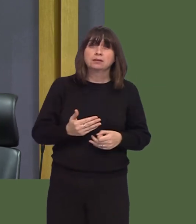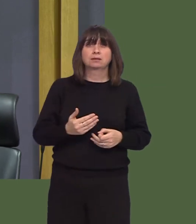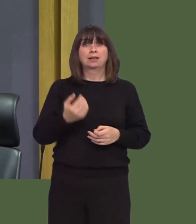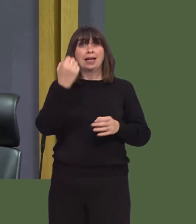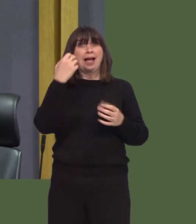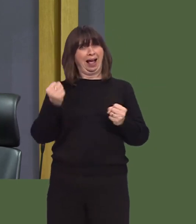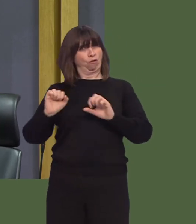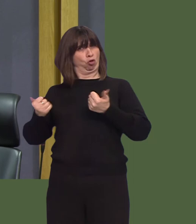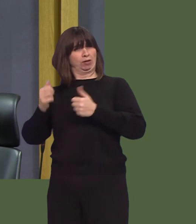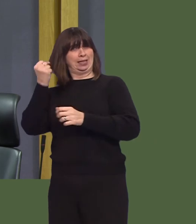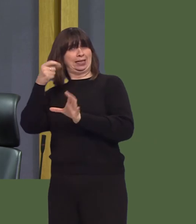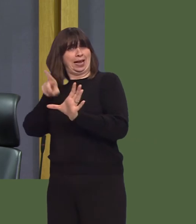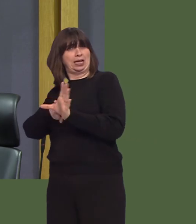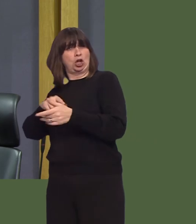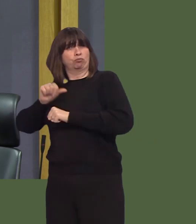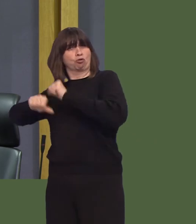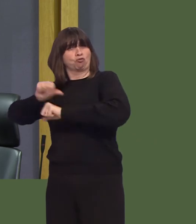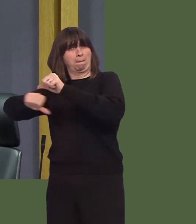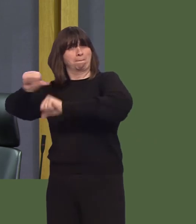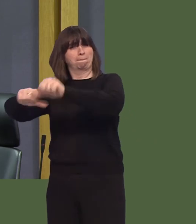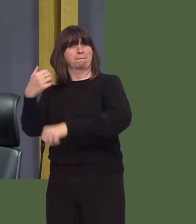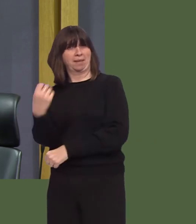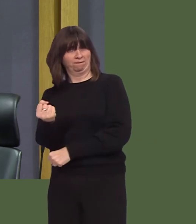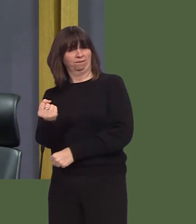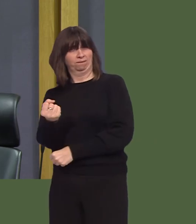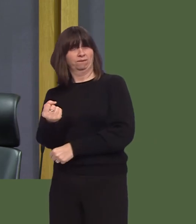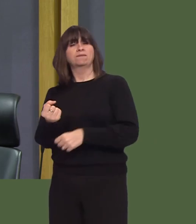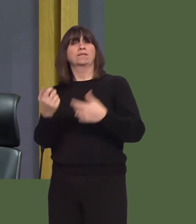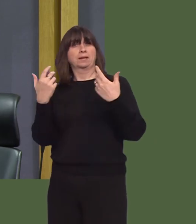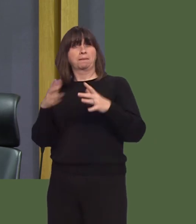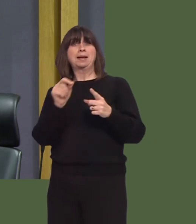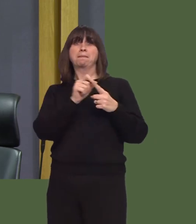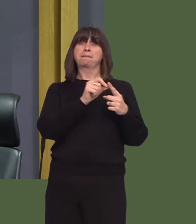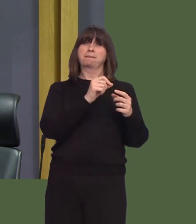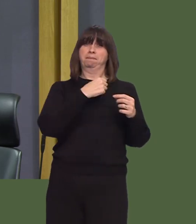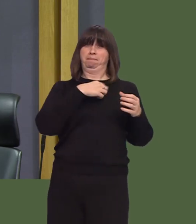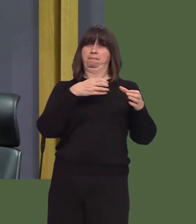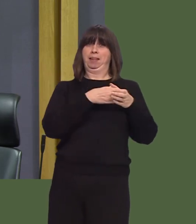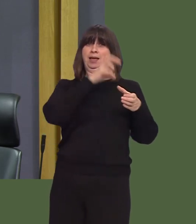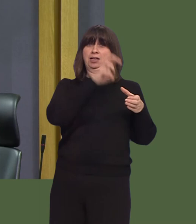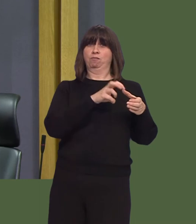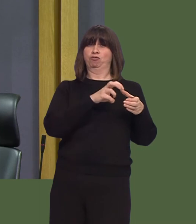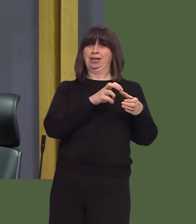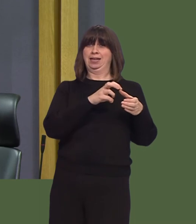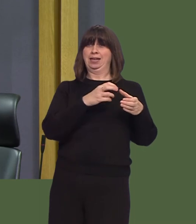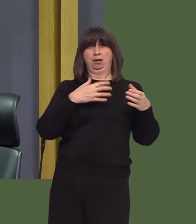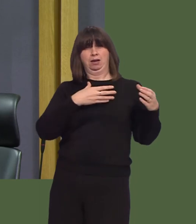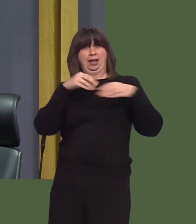a 10-year programme in place that was worked upon with Plaid Cymru as part of the One Wales Government?